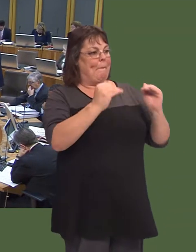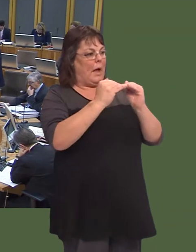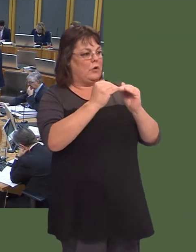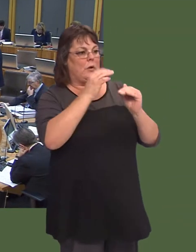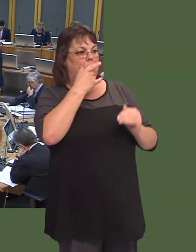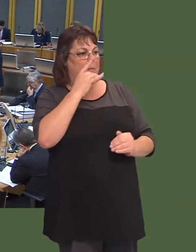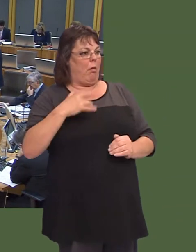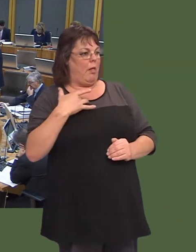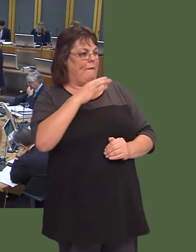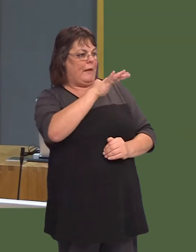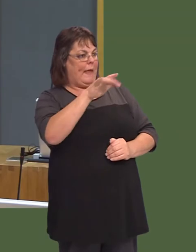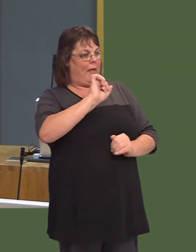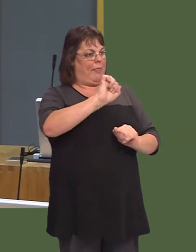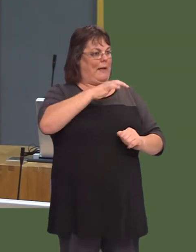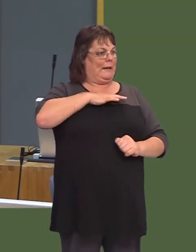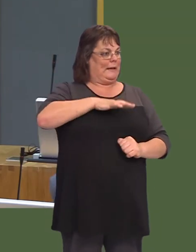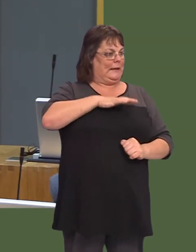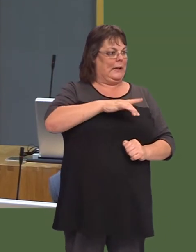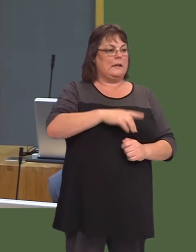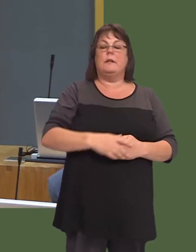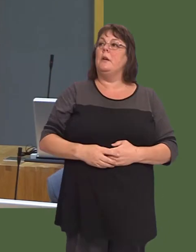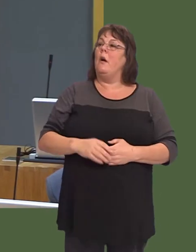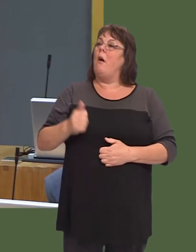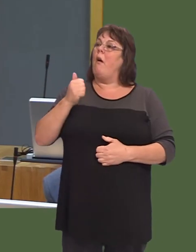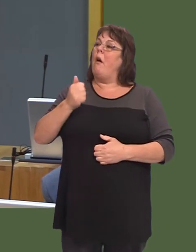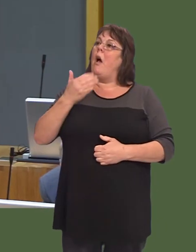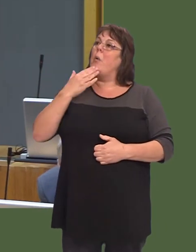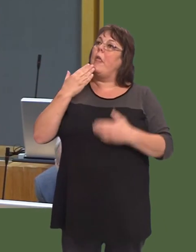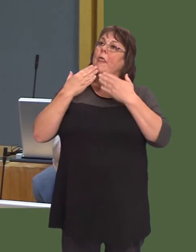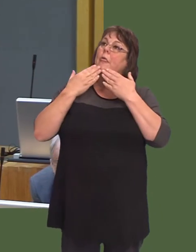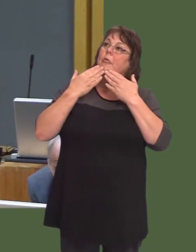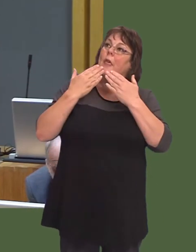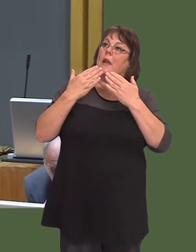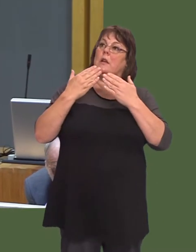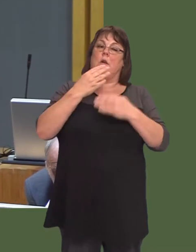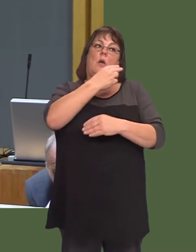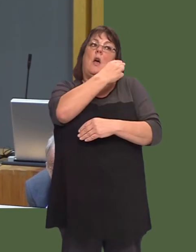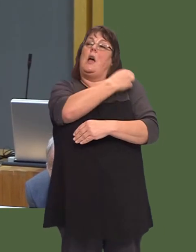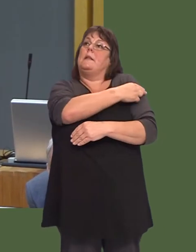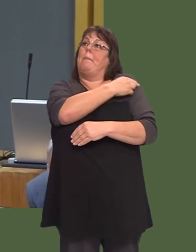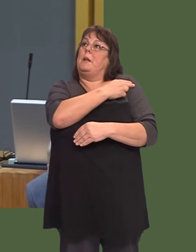A gaf i, jest yn gyntaf, gofnodi fy niolchiadau i staff ysbyty Bronglais a fuín gofalu am